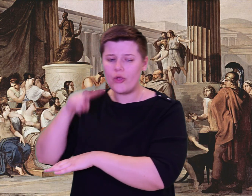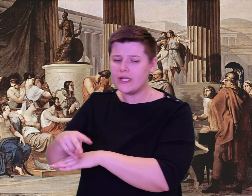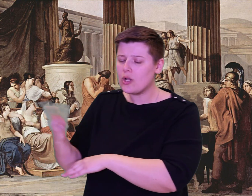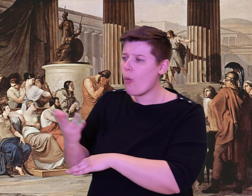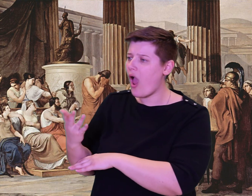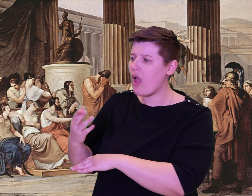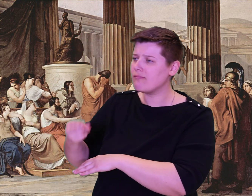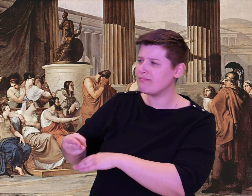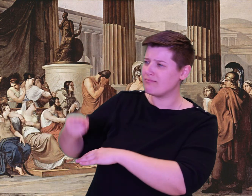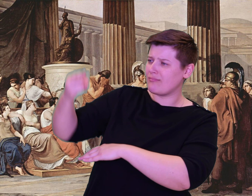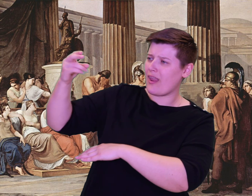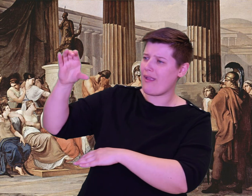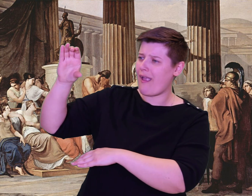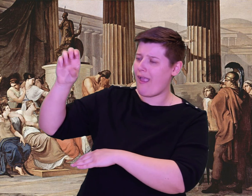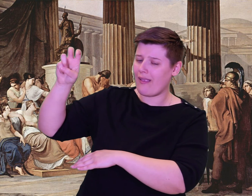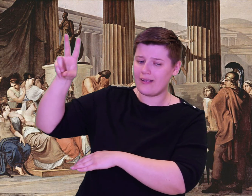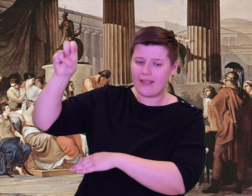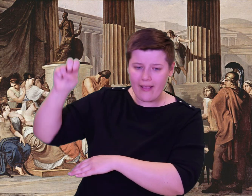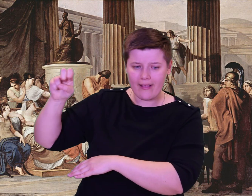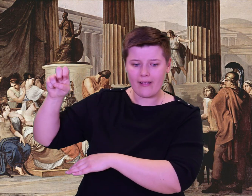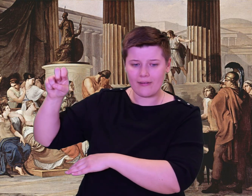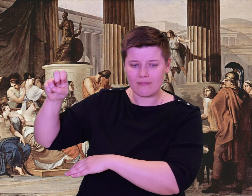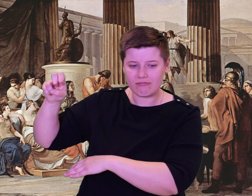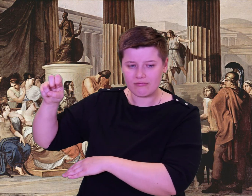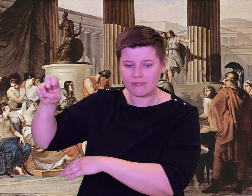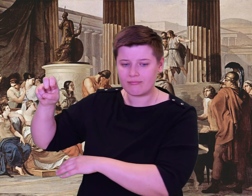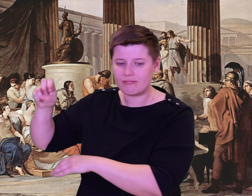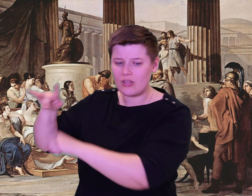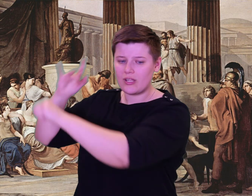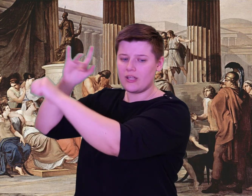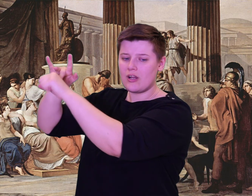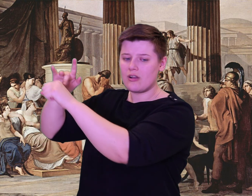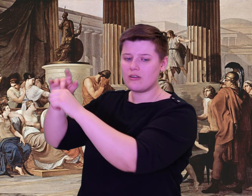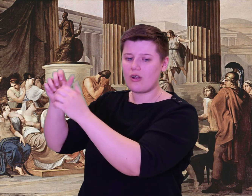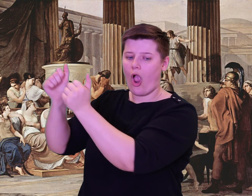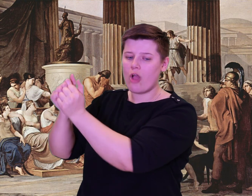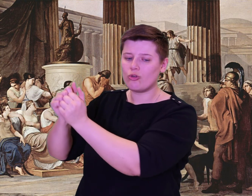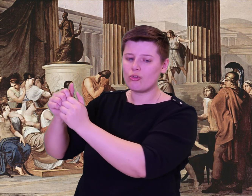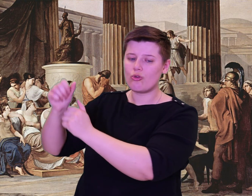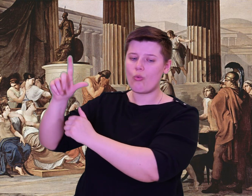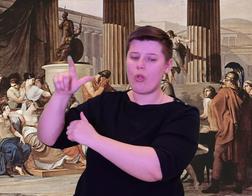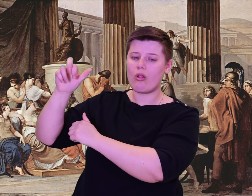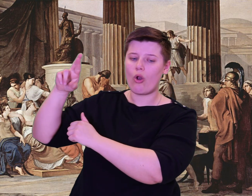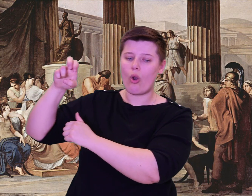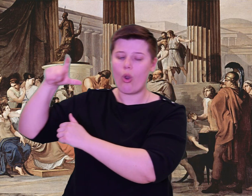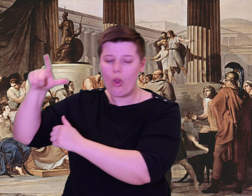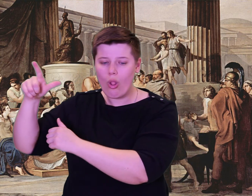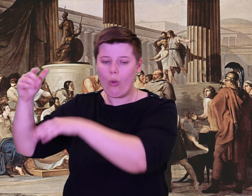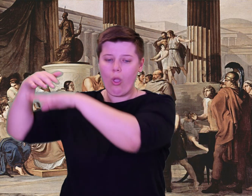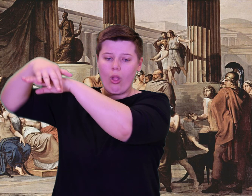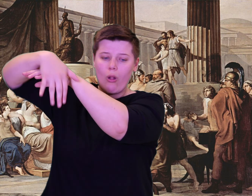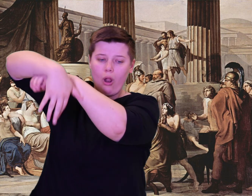the bleating of their rams. The sun went down, and in the hours of darkness we lay